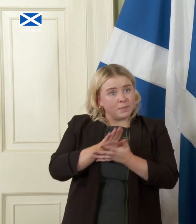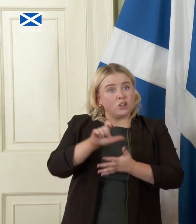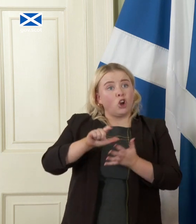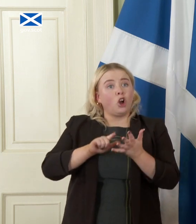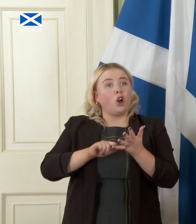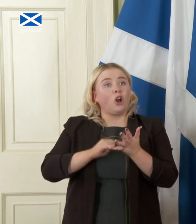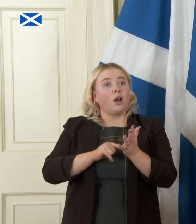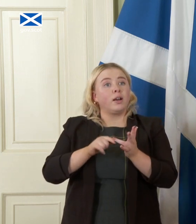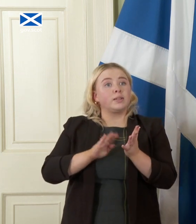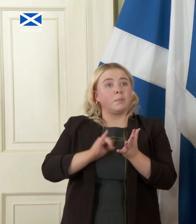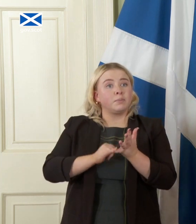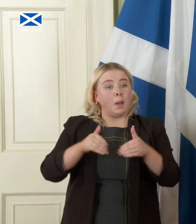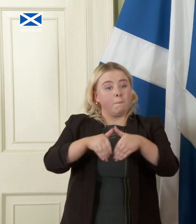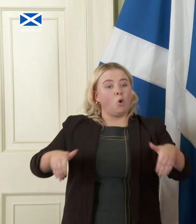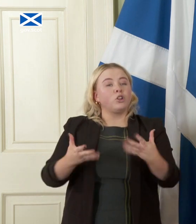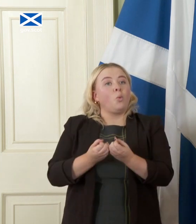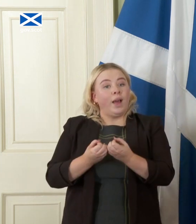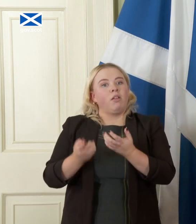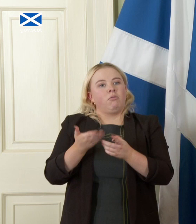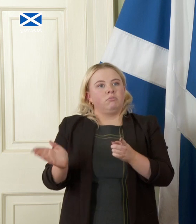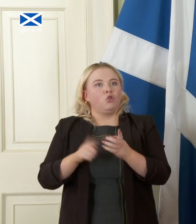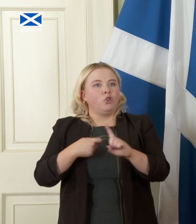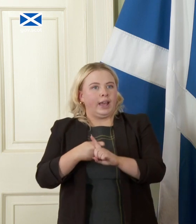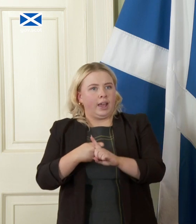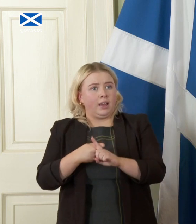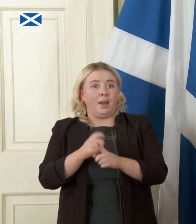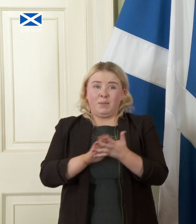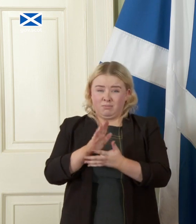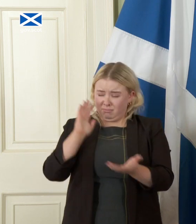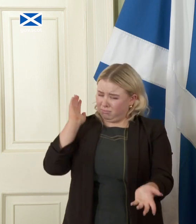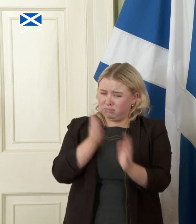the UK and that will inevitably cause massive disruption to Scottish trade.